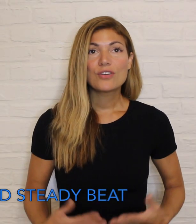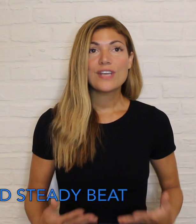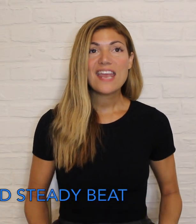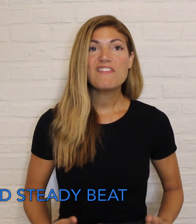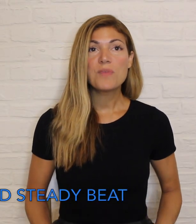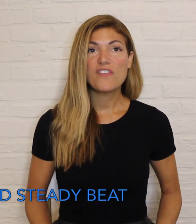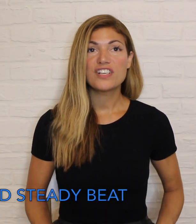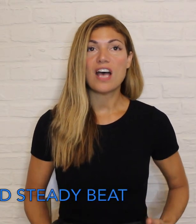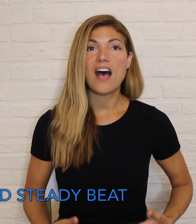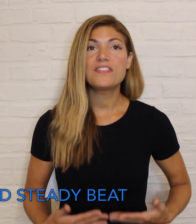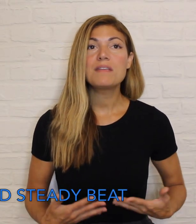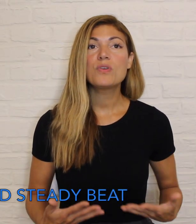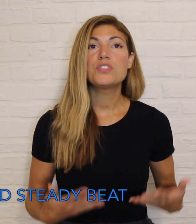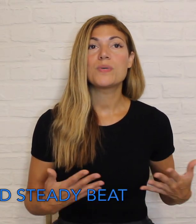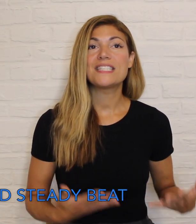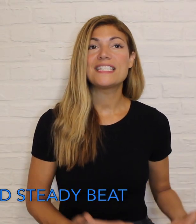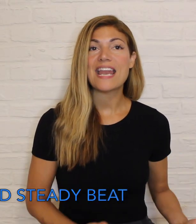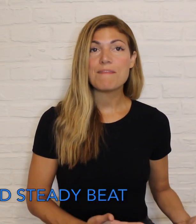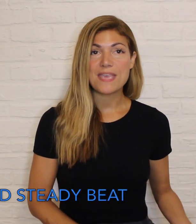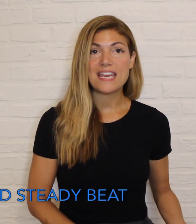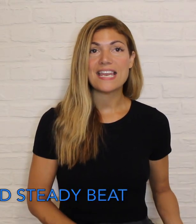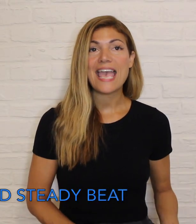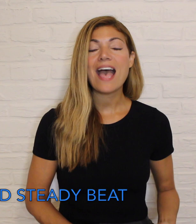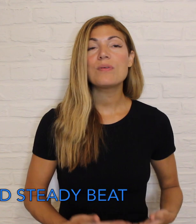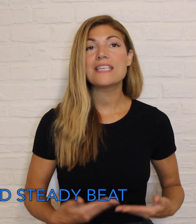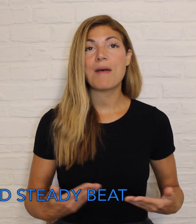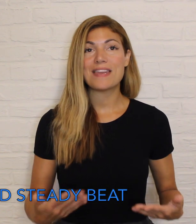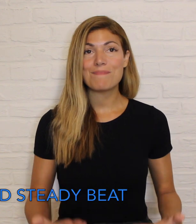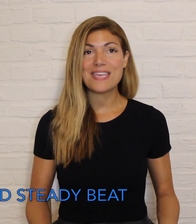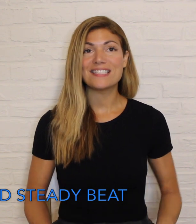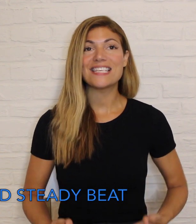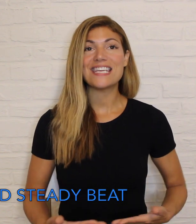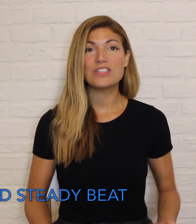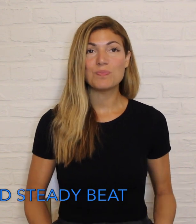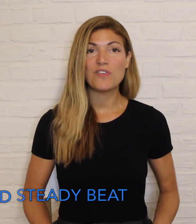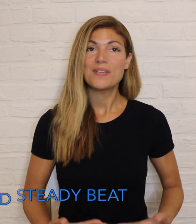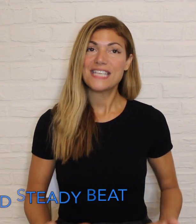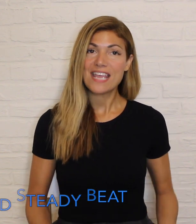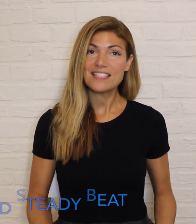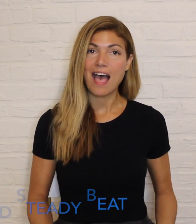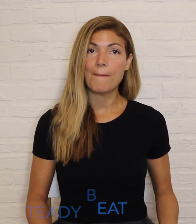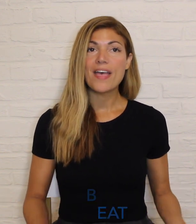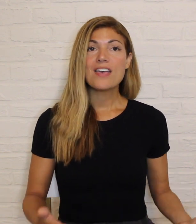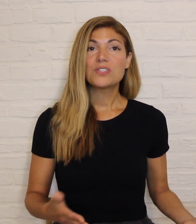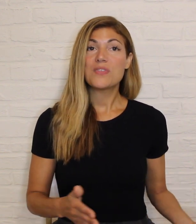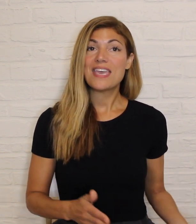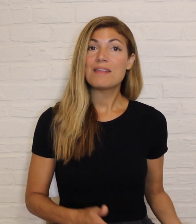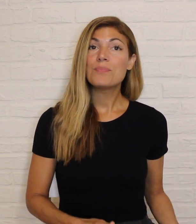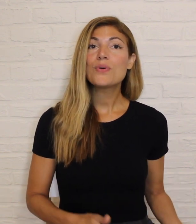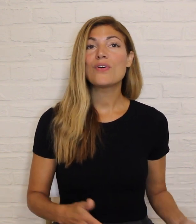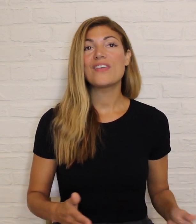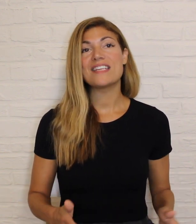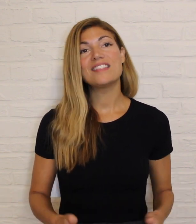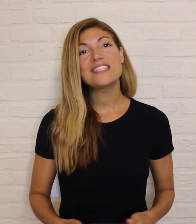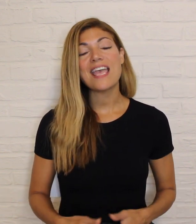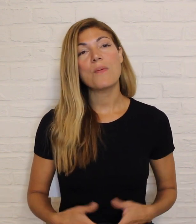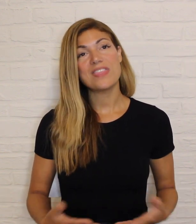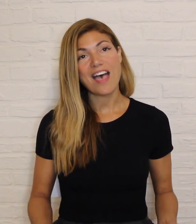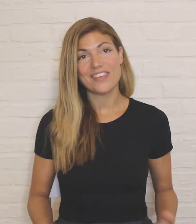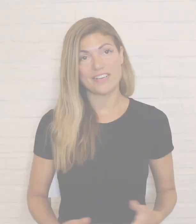Creative movers often move to a stay beat and count how many beats each movement takes up so they can move in sync with others.